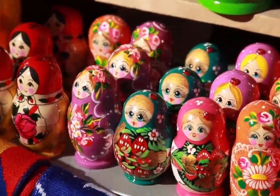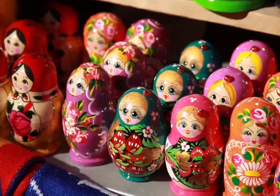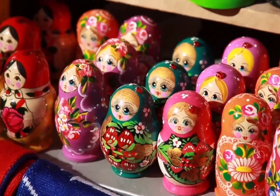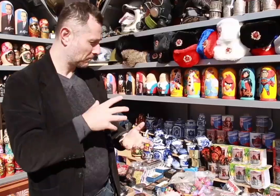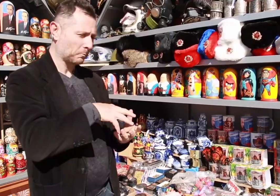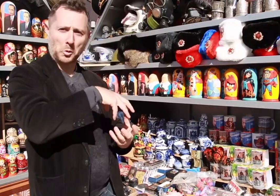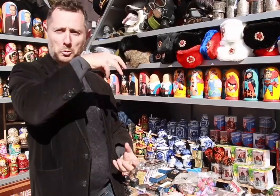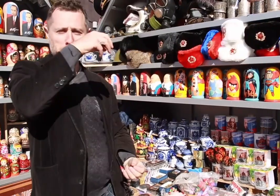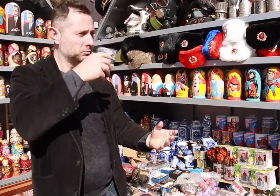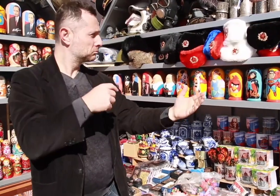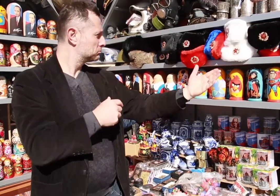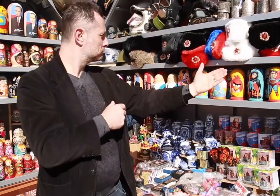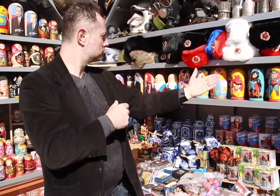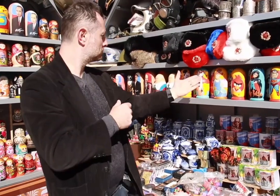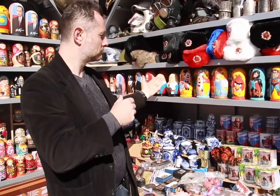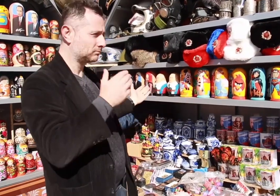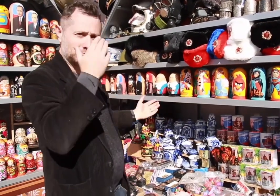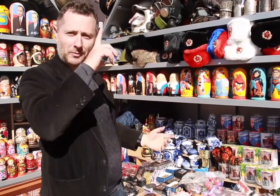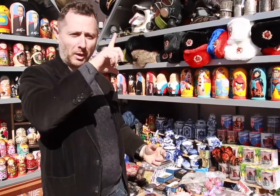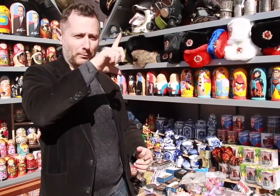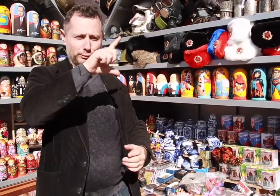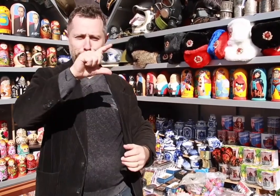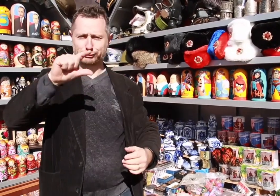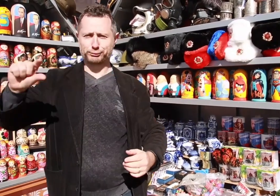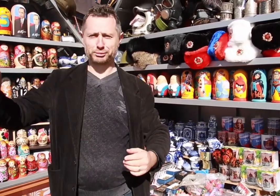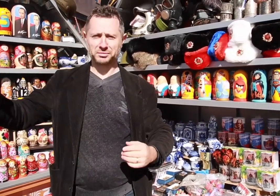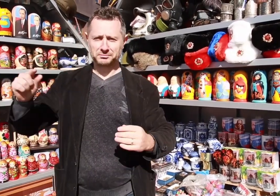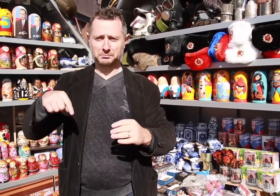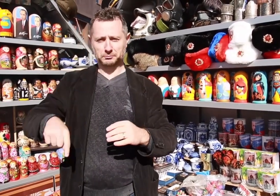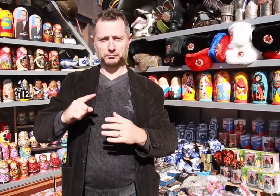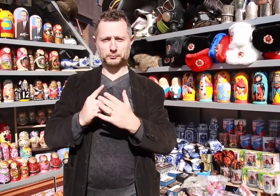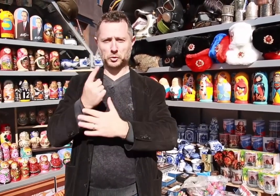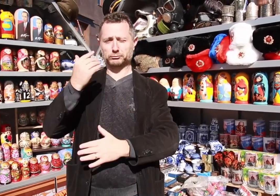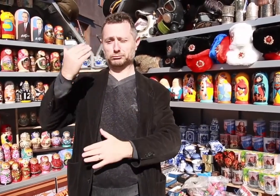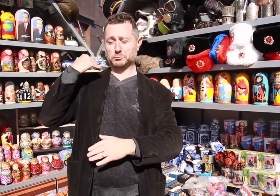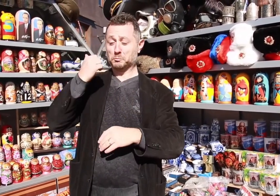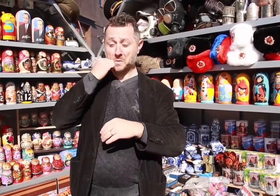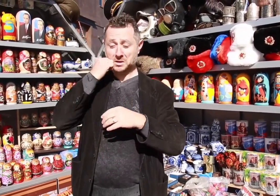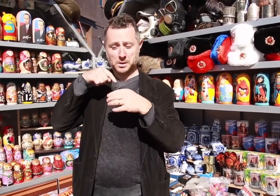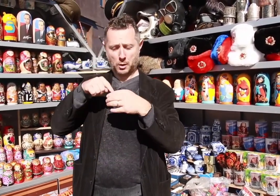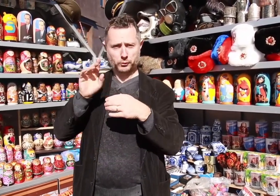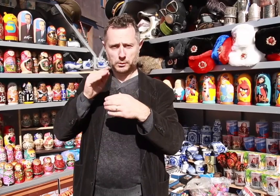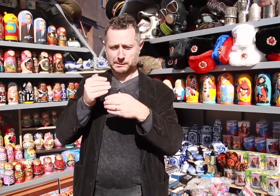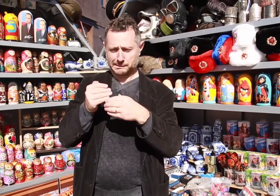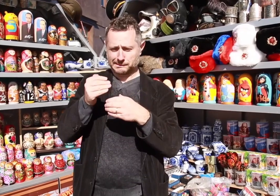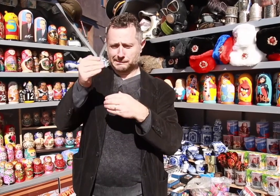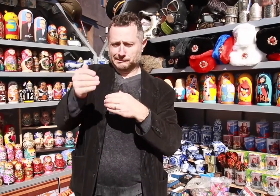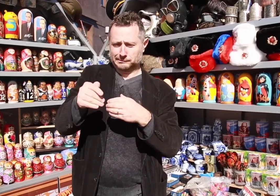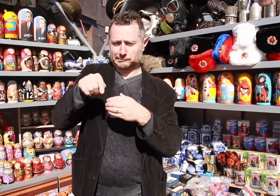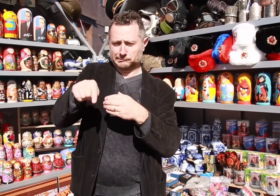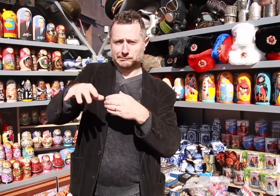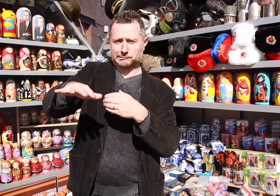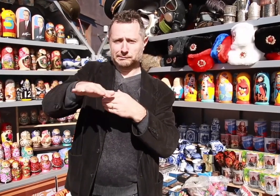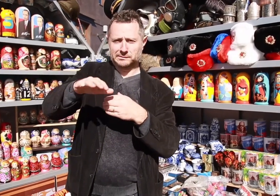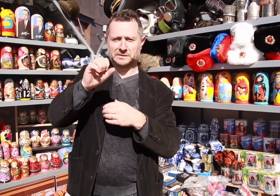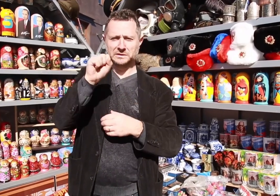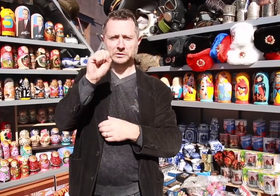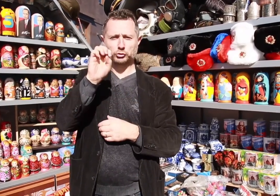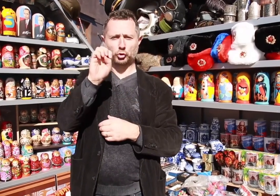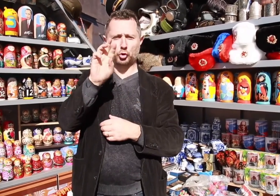These are the famous matroyshka (Russian wooden) dolls that are arranged in a row in different sizes. Outside of Moscow is a small town